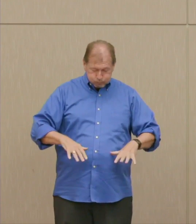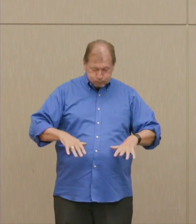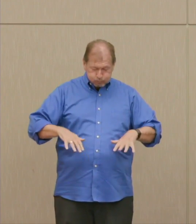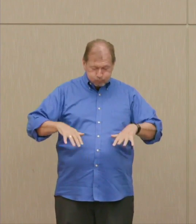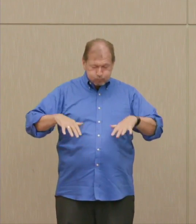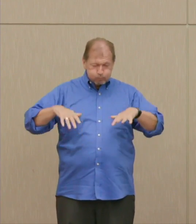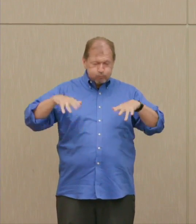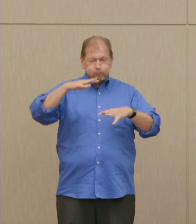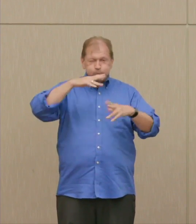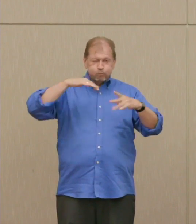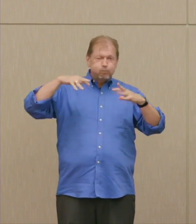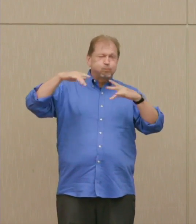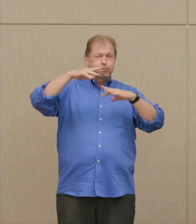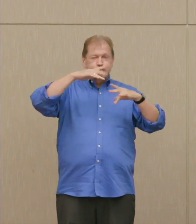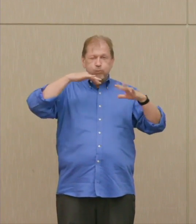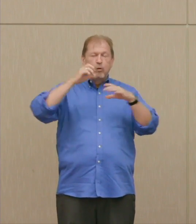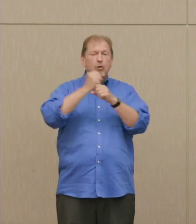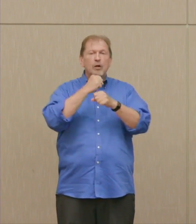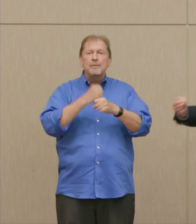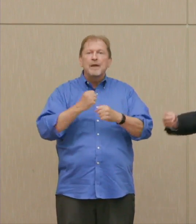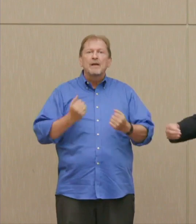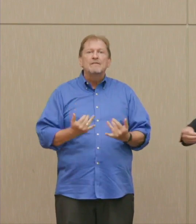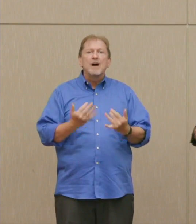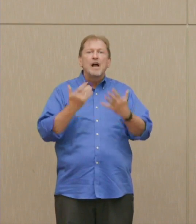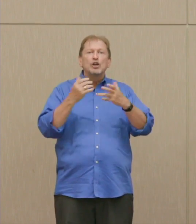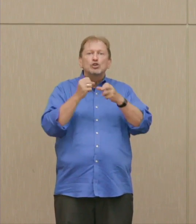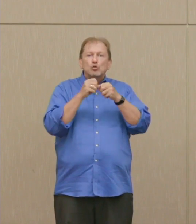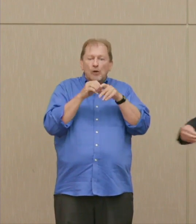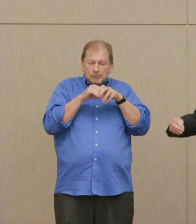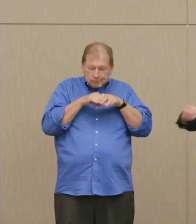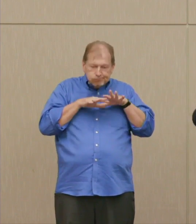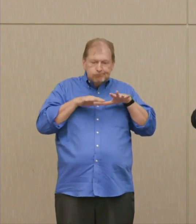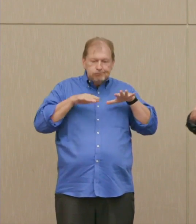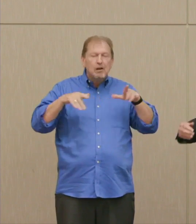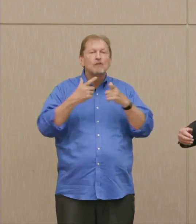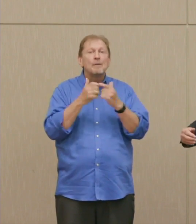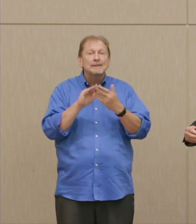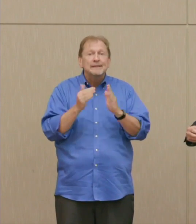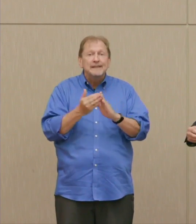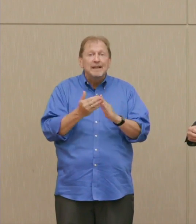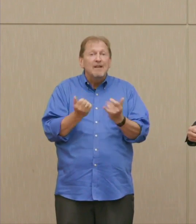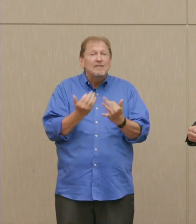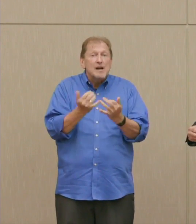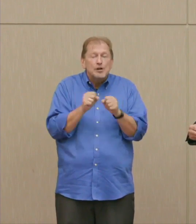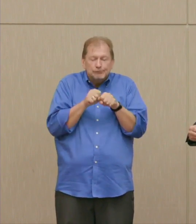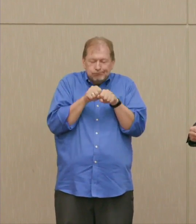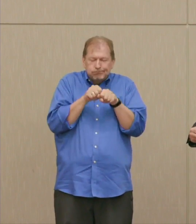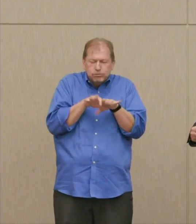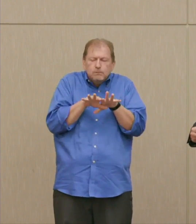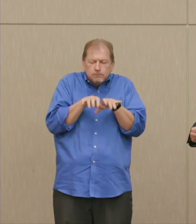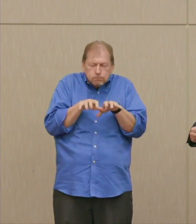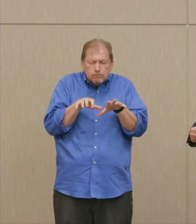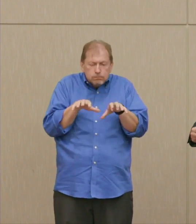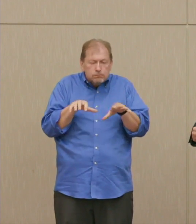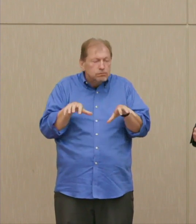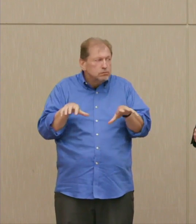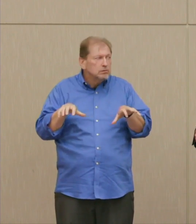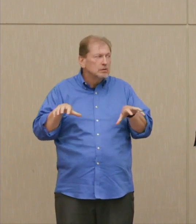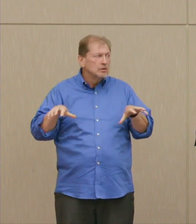in firestorms, that is very wide firestorms, achieved, though we tried very often, only